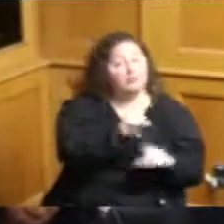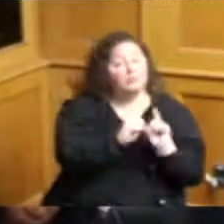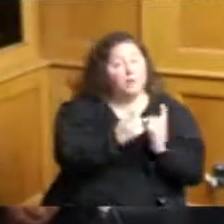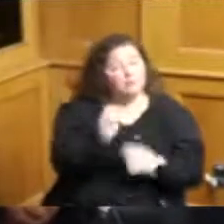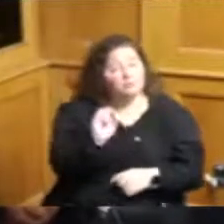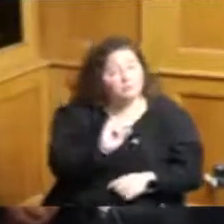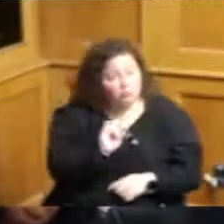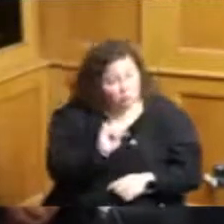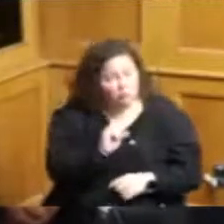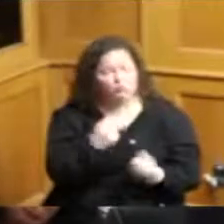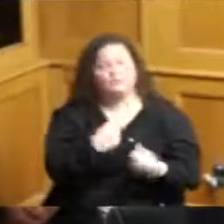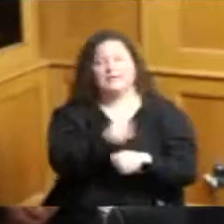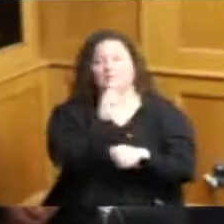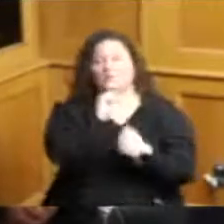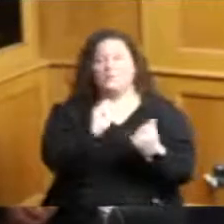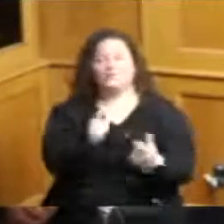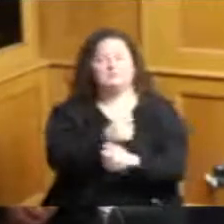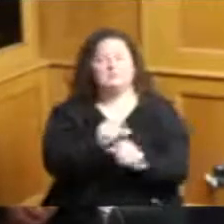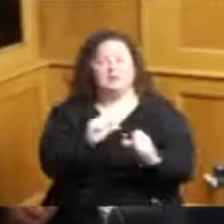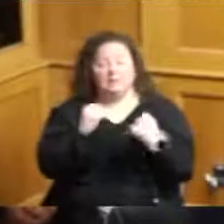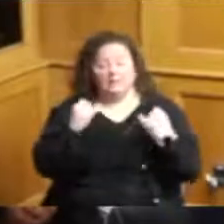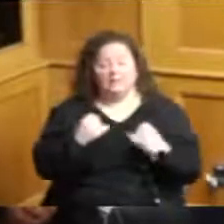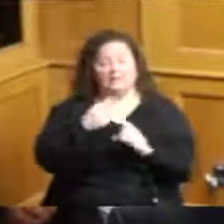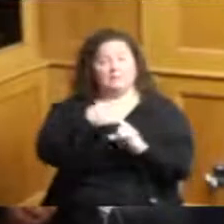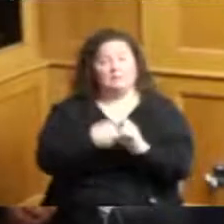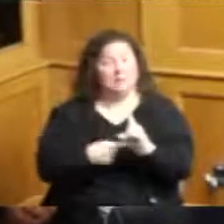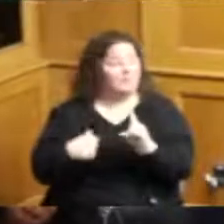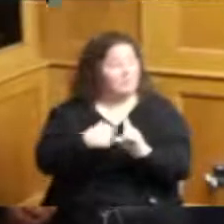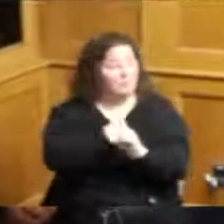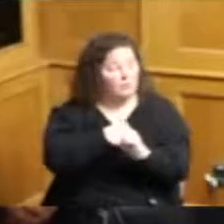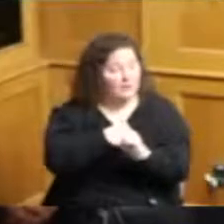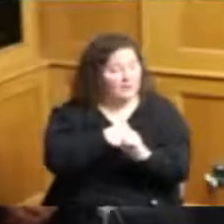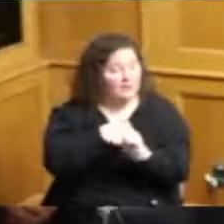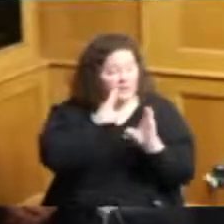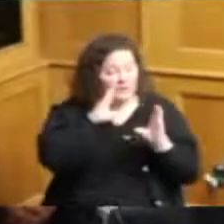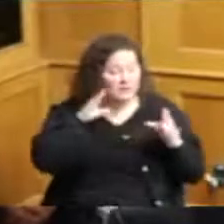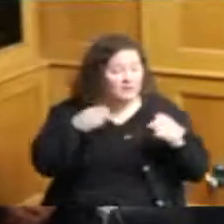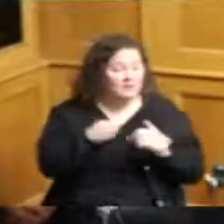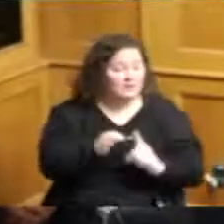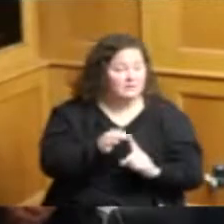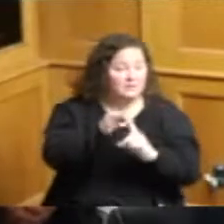but in this month we just pain we're paying special attention on educating the public